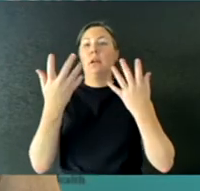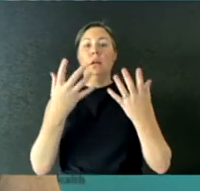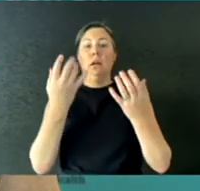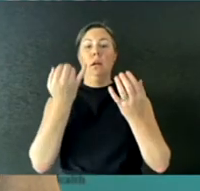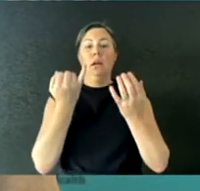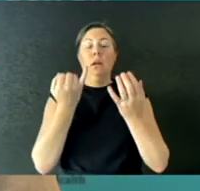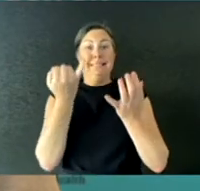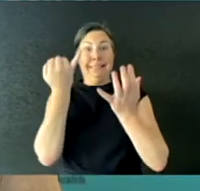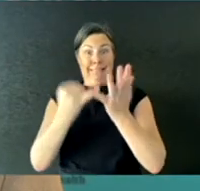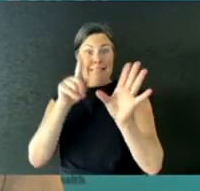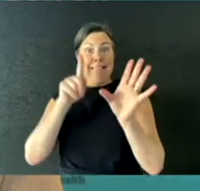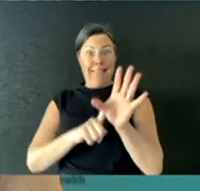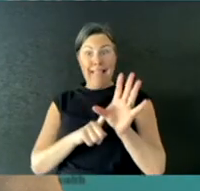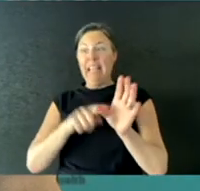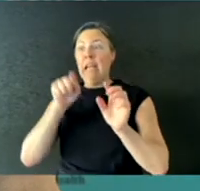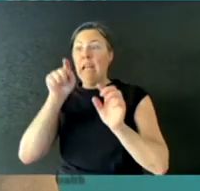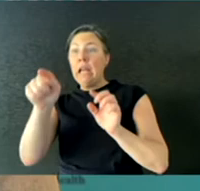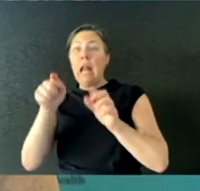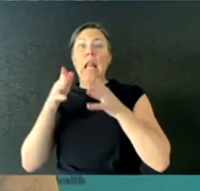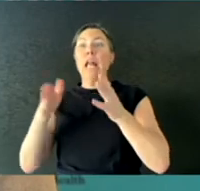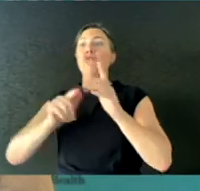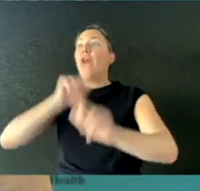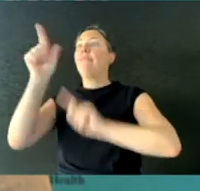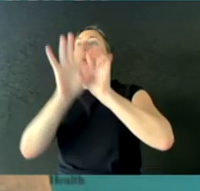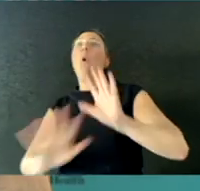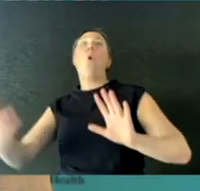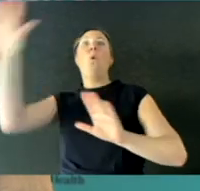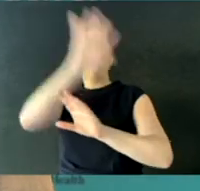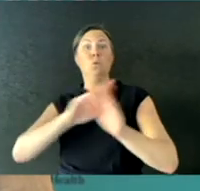to the South Coast, or indeed from Canberra to the South Coast on school holidays.